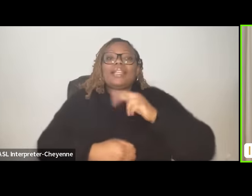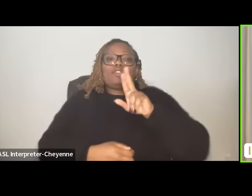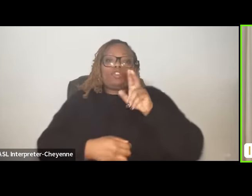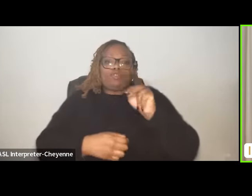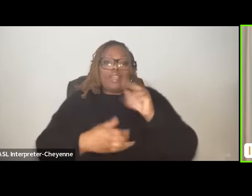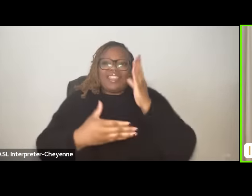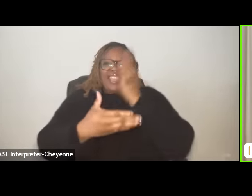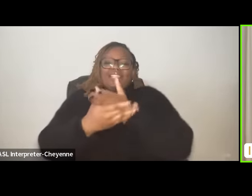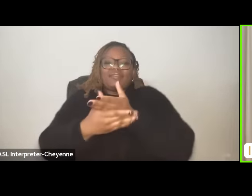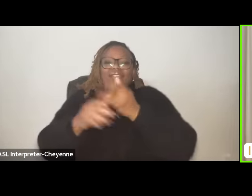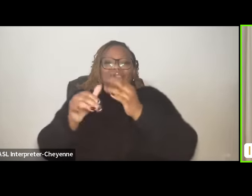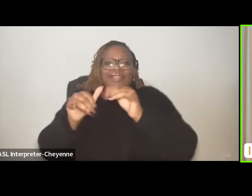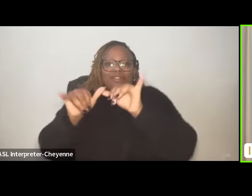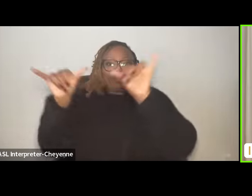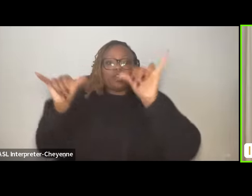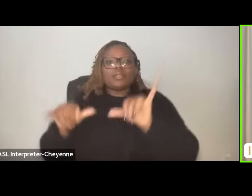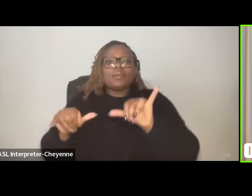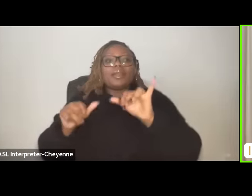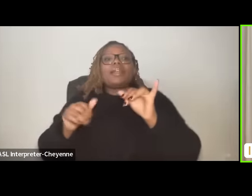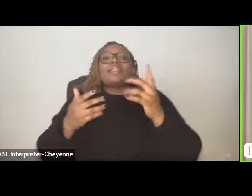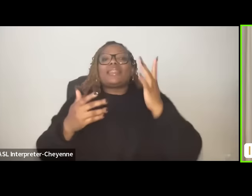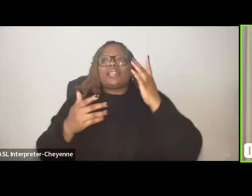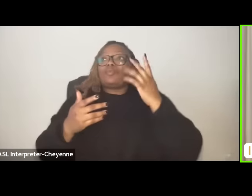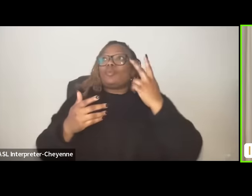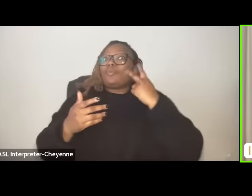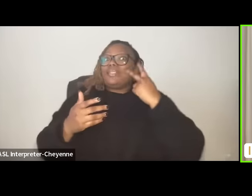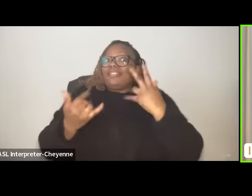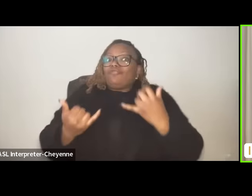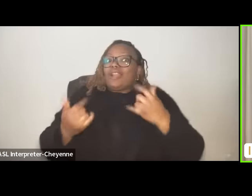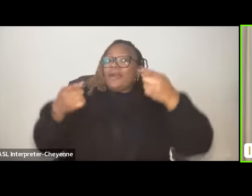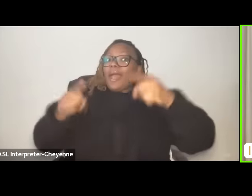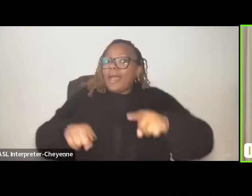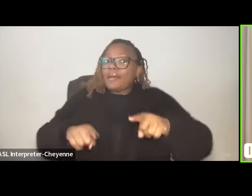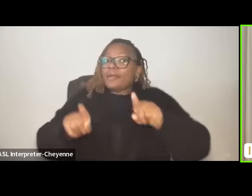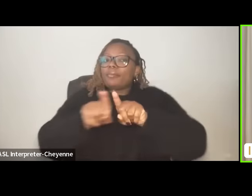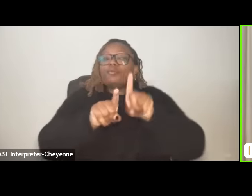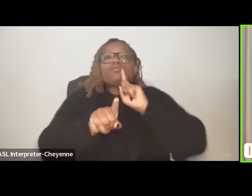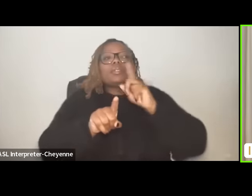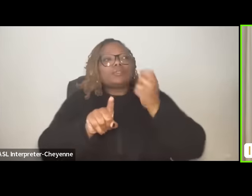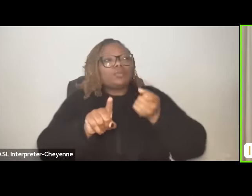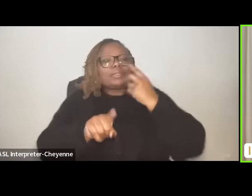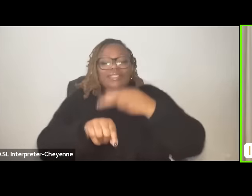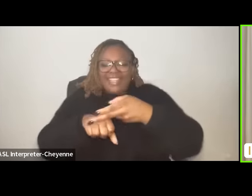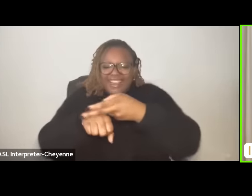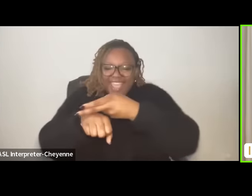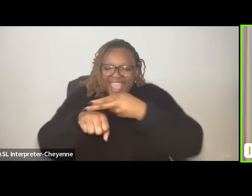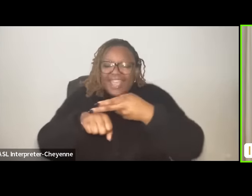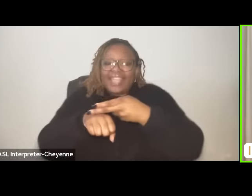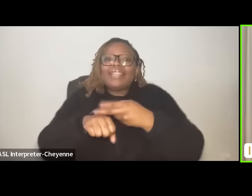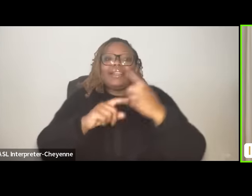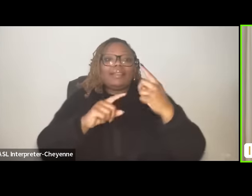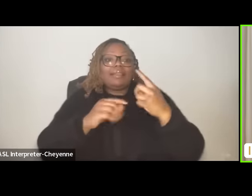bit later because that's who we're seeing at play right now um but to understand Haiti since before